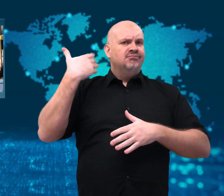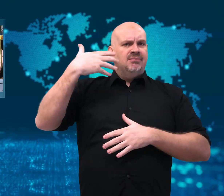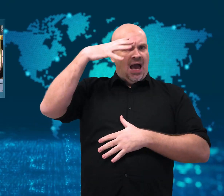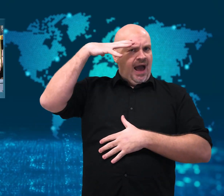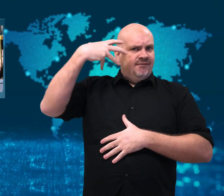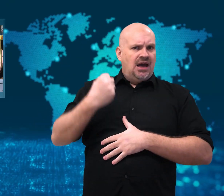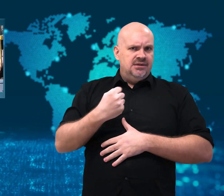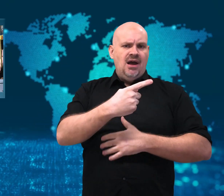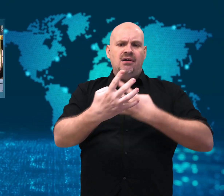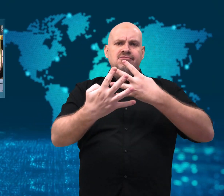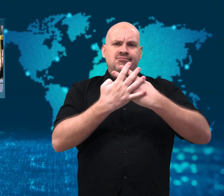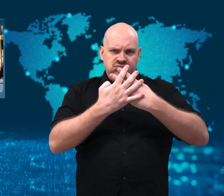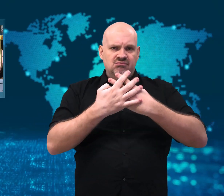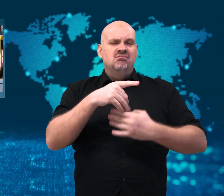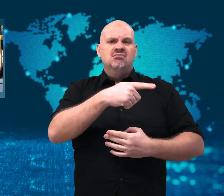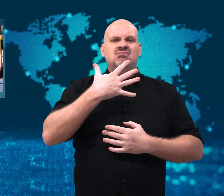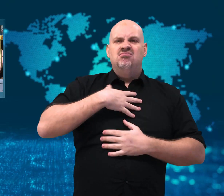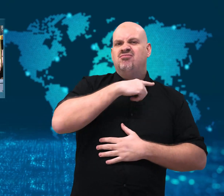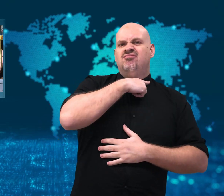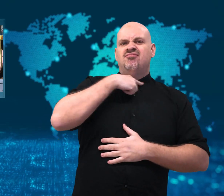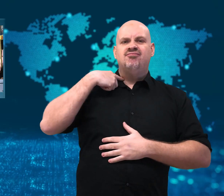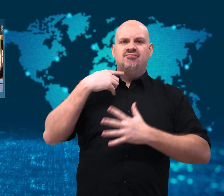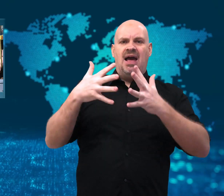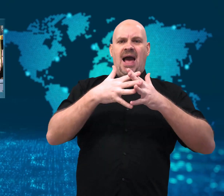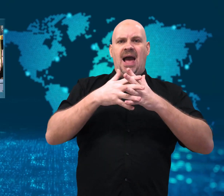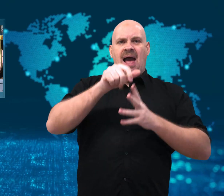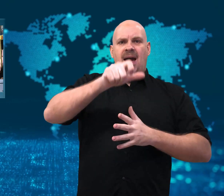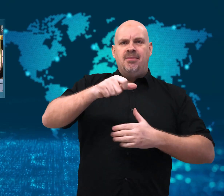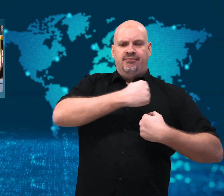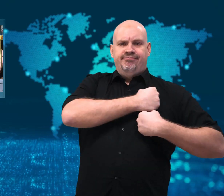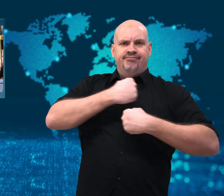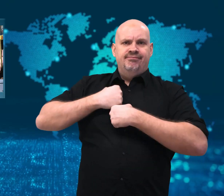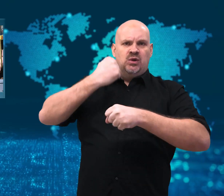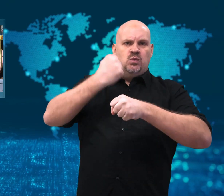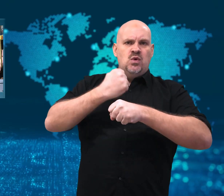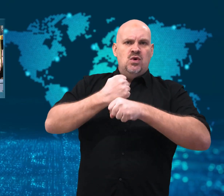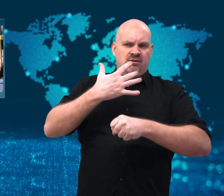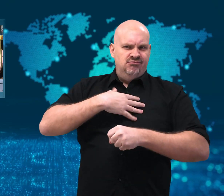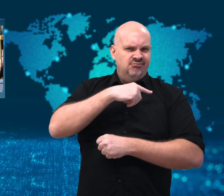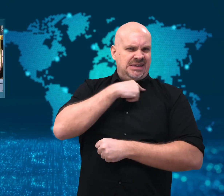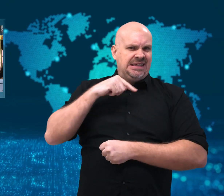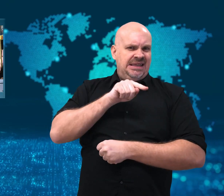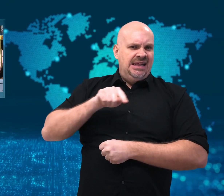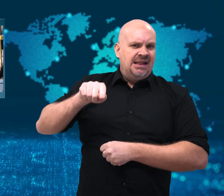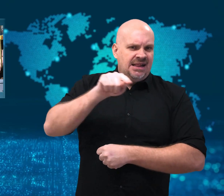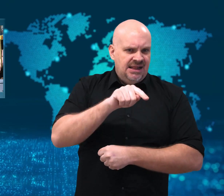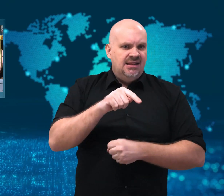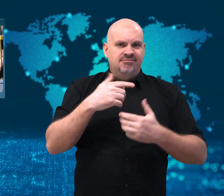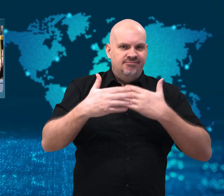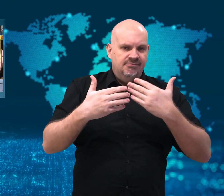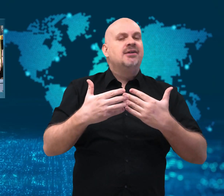kill US military officers while in custody in Afghanistan.